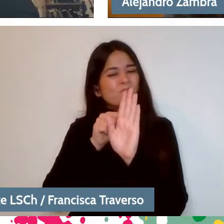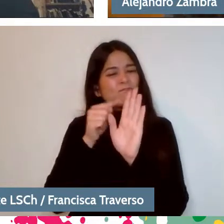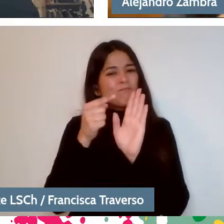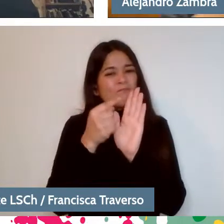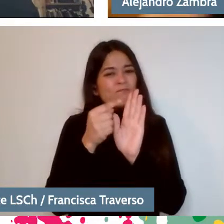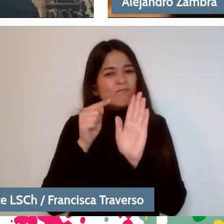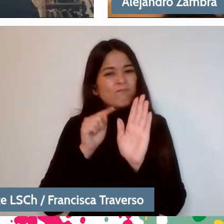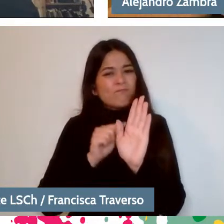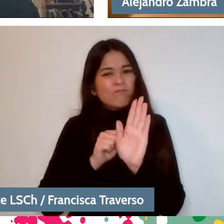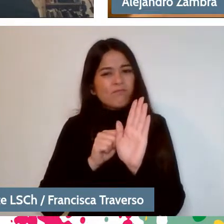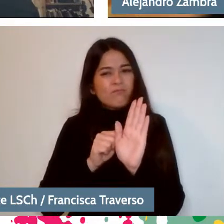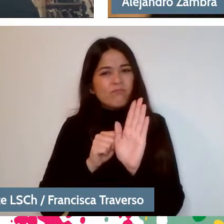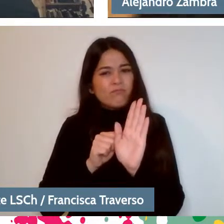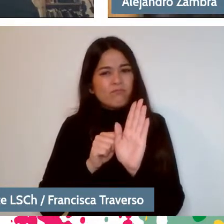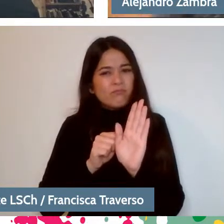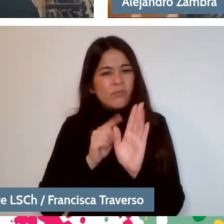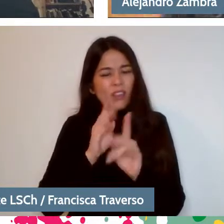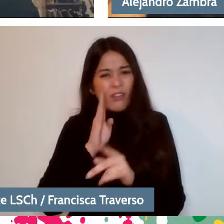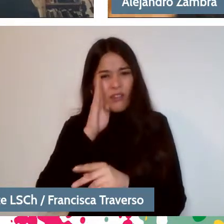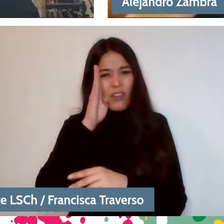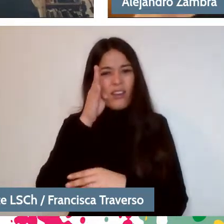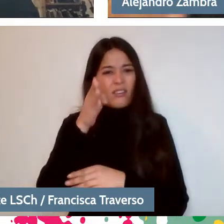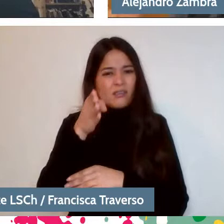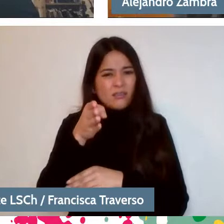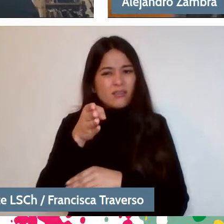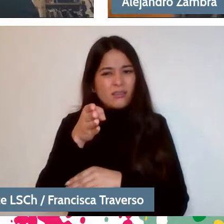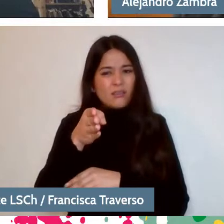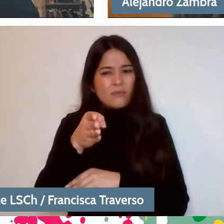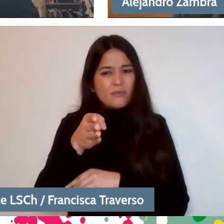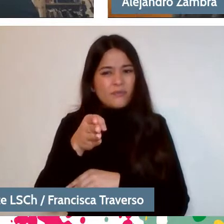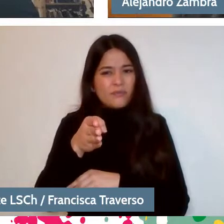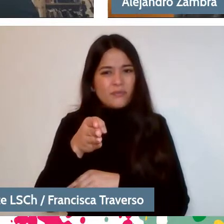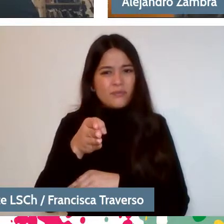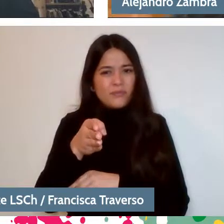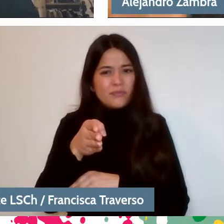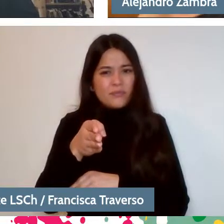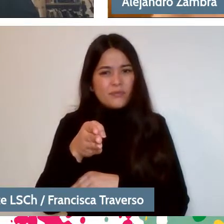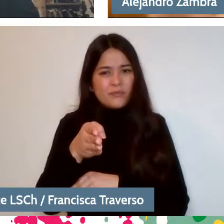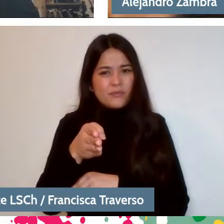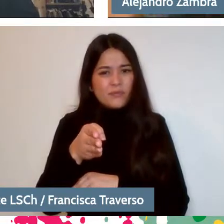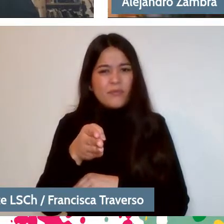I was also interested in that direction